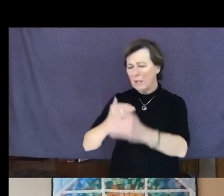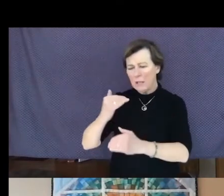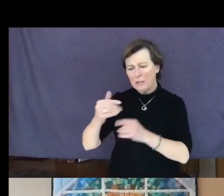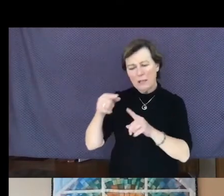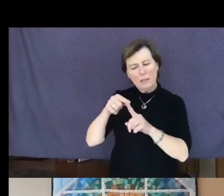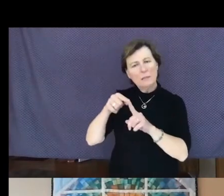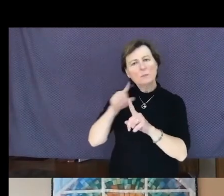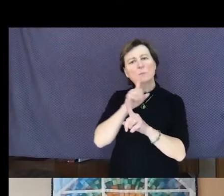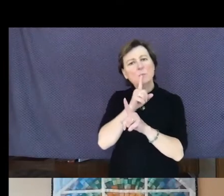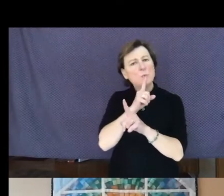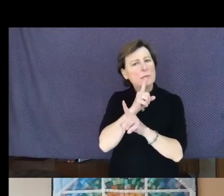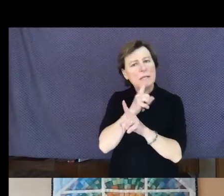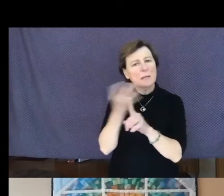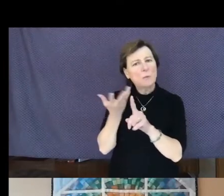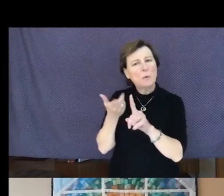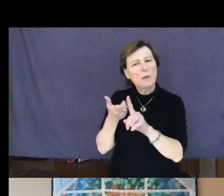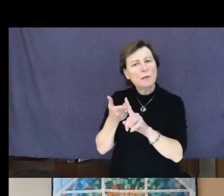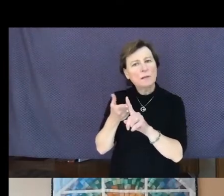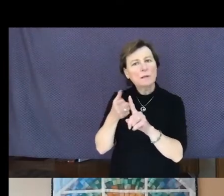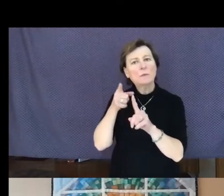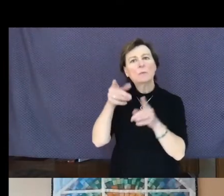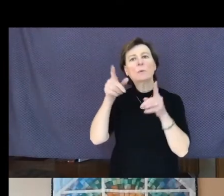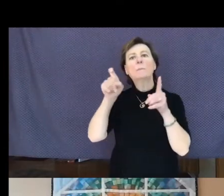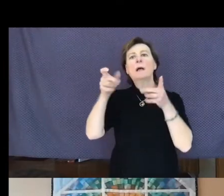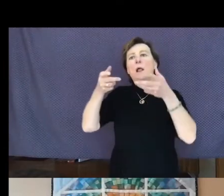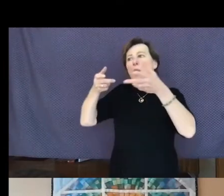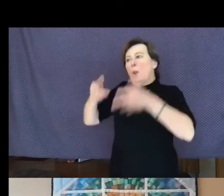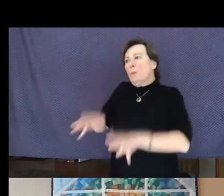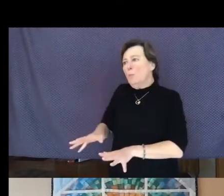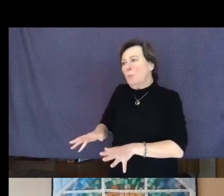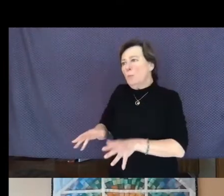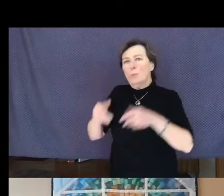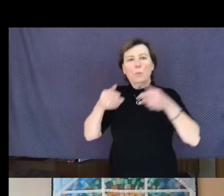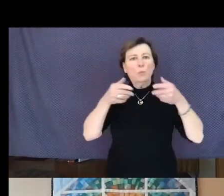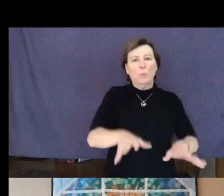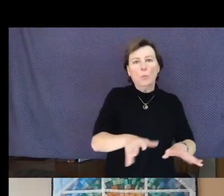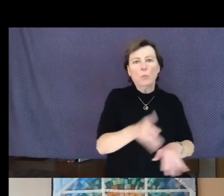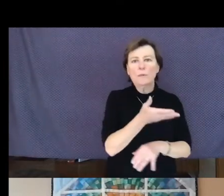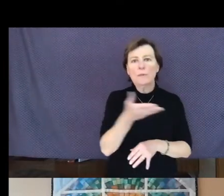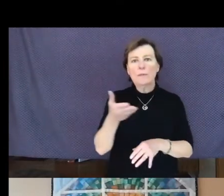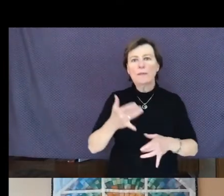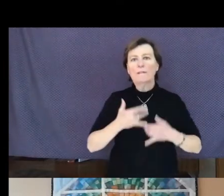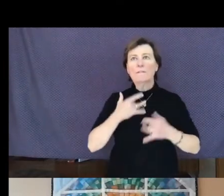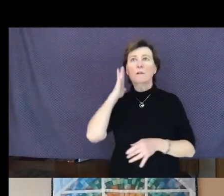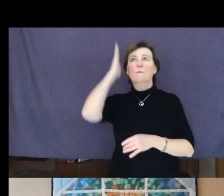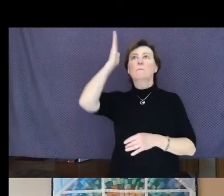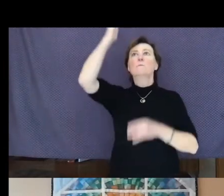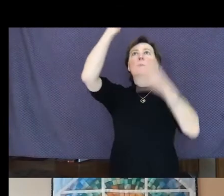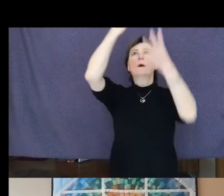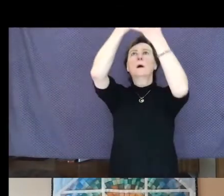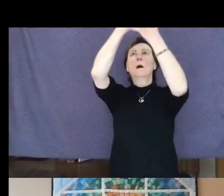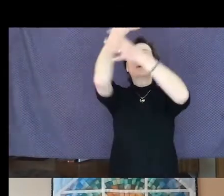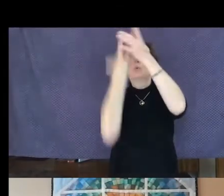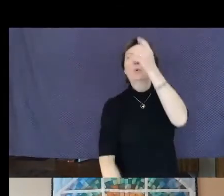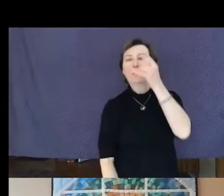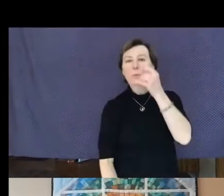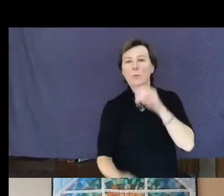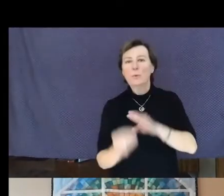you must lose things. Feel the future dissolve in a moment like salt